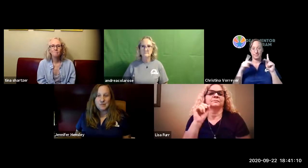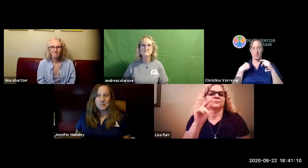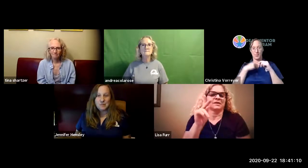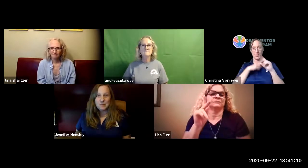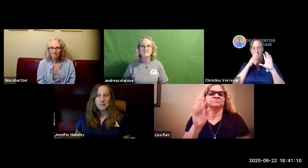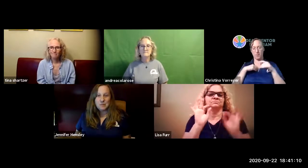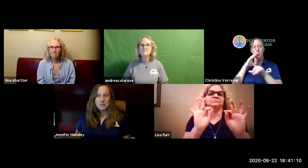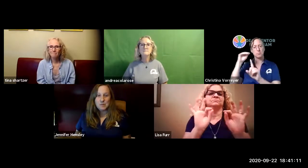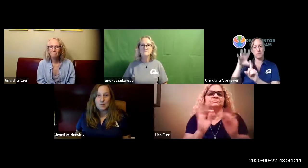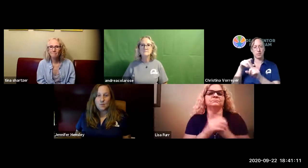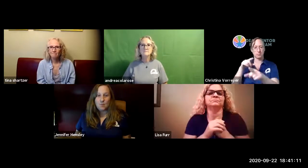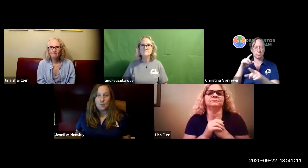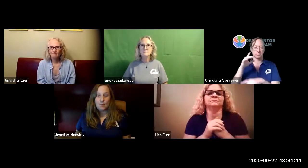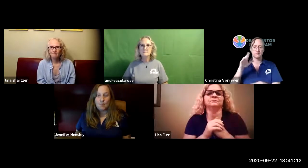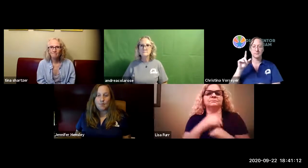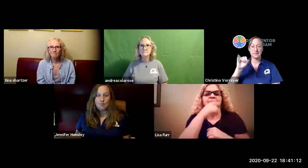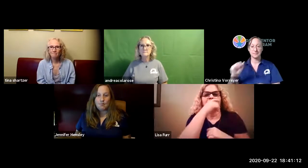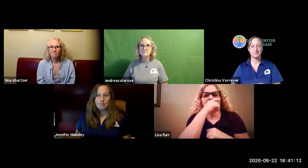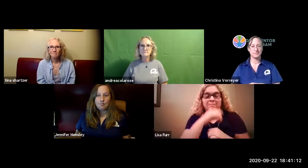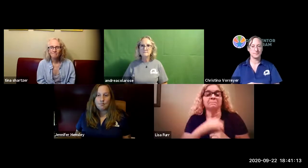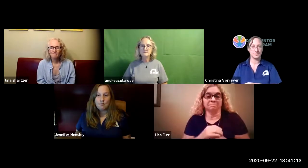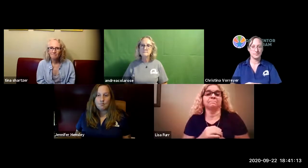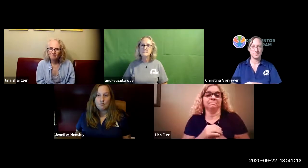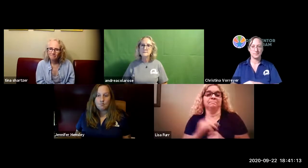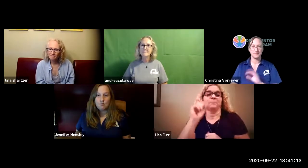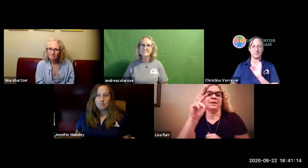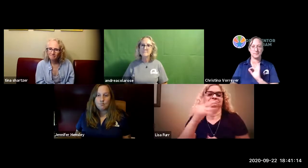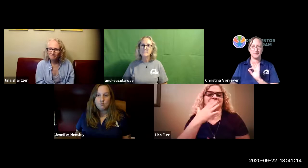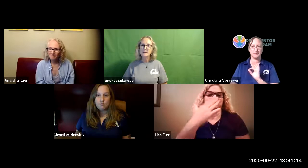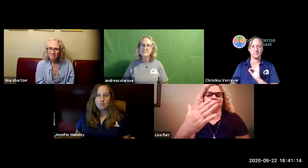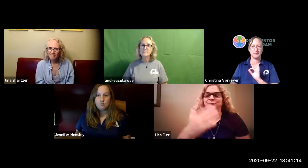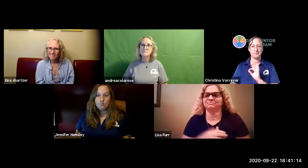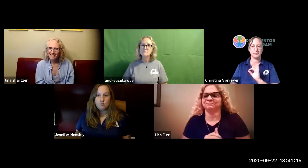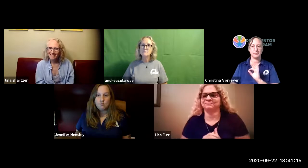a time up rather than clutter our screens